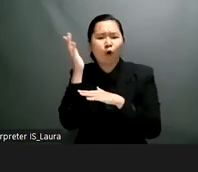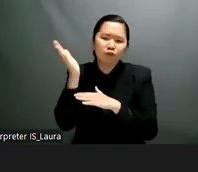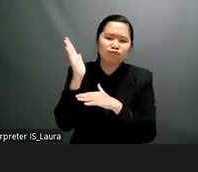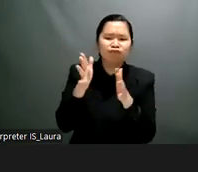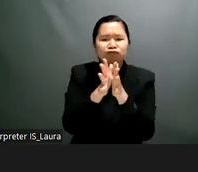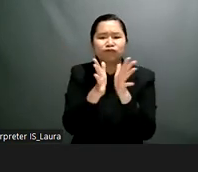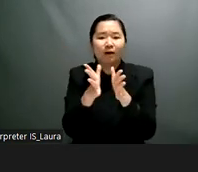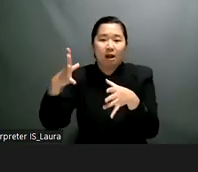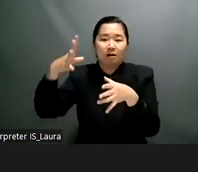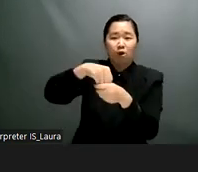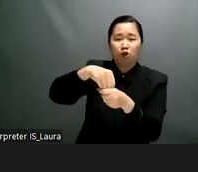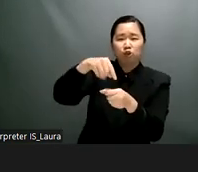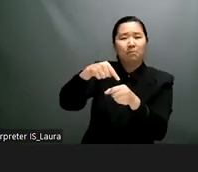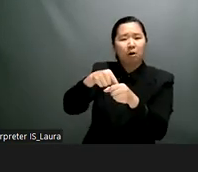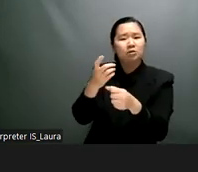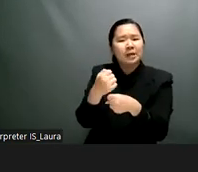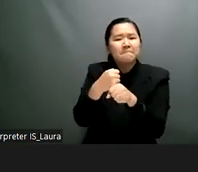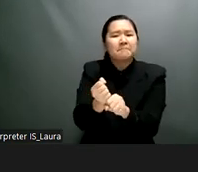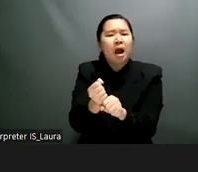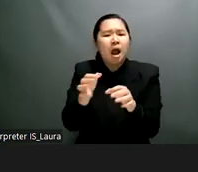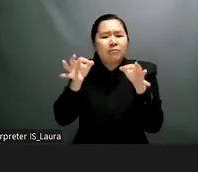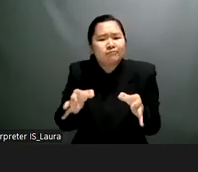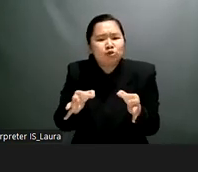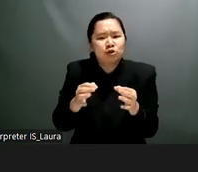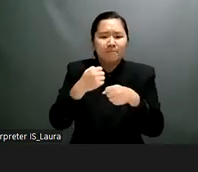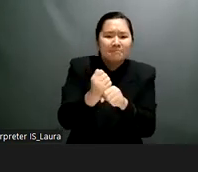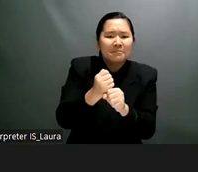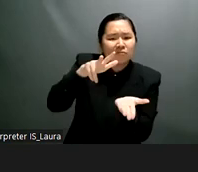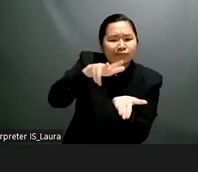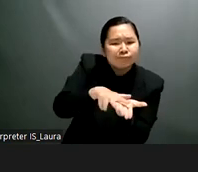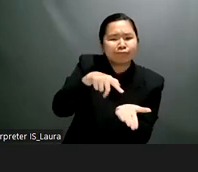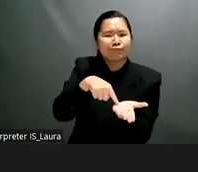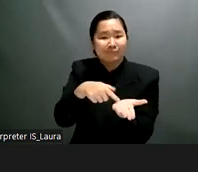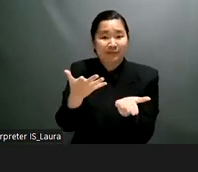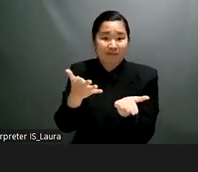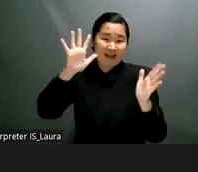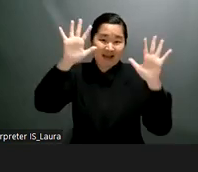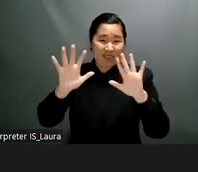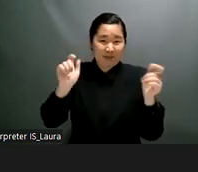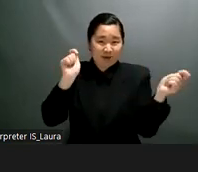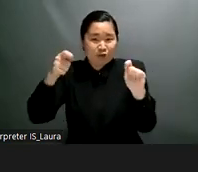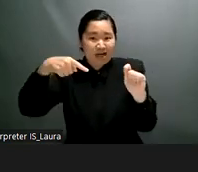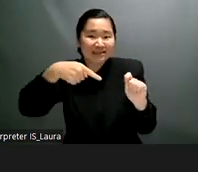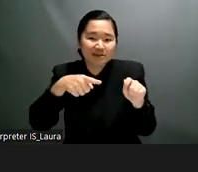international cooperation thank you very much sir i'd like to hand the floor over to miss rosemary